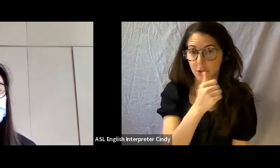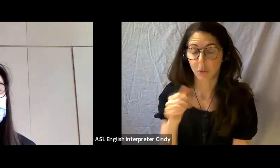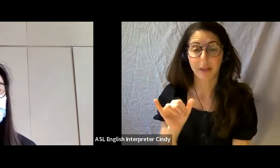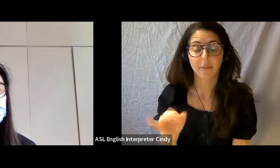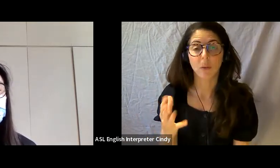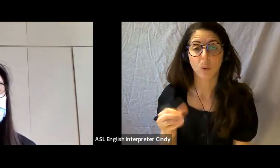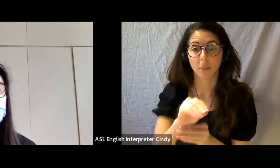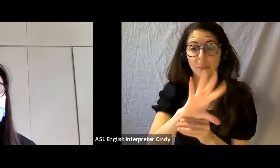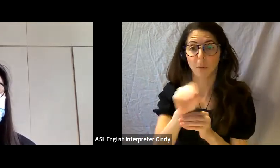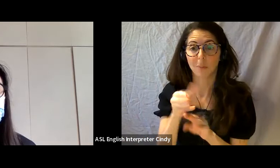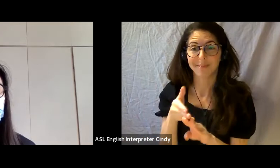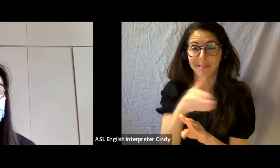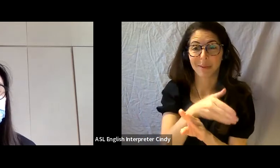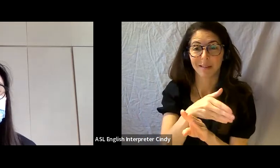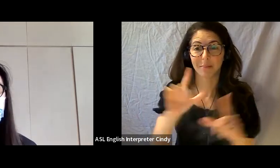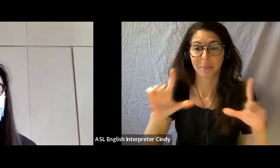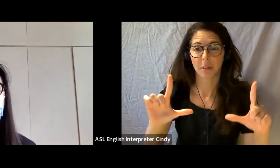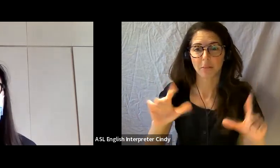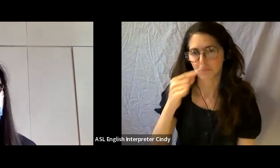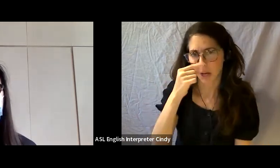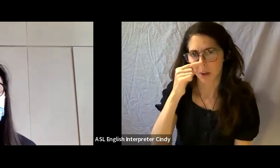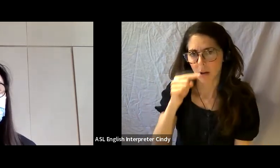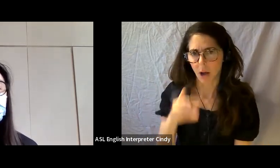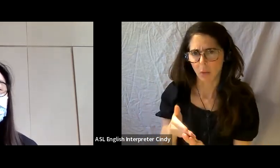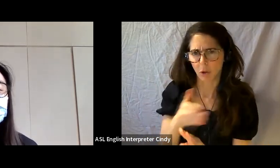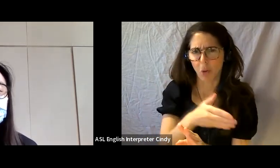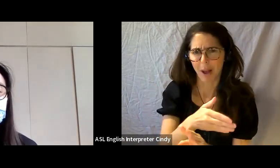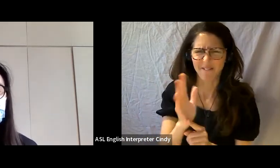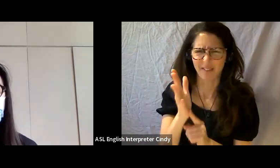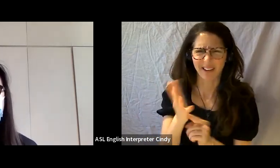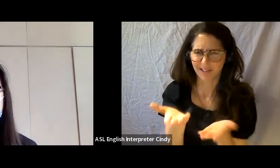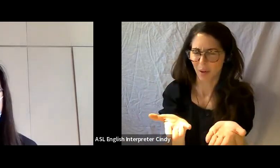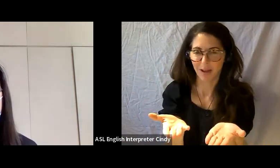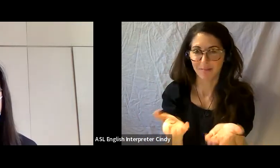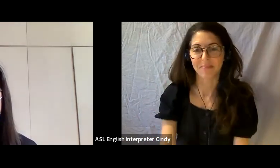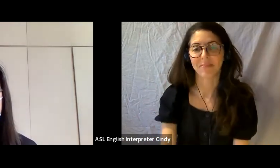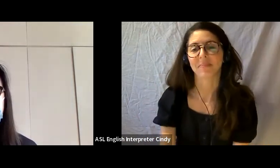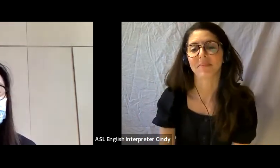I’m just going to take like 5 seconds here, for you to take a screenshot.